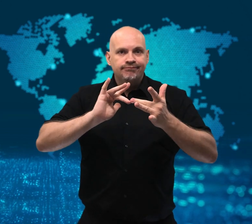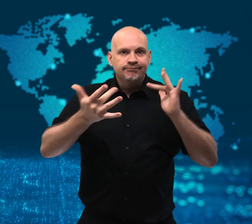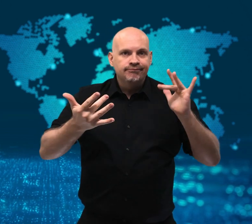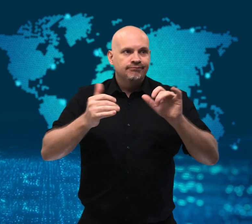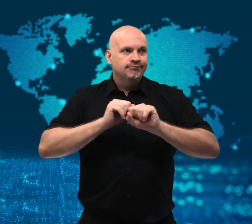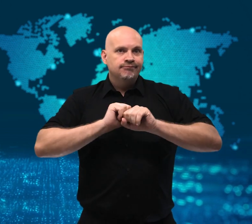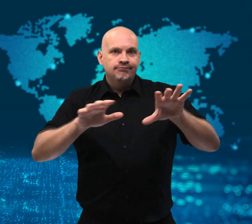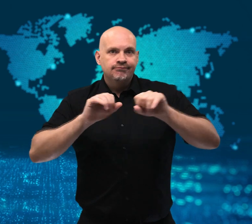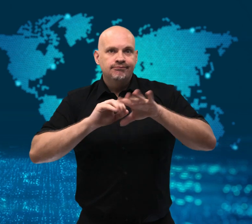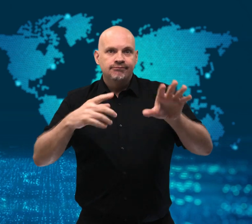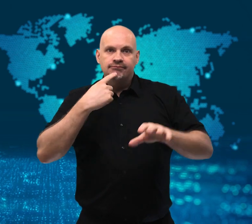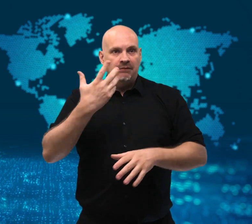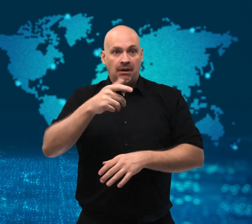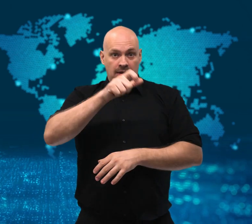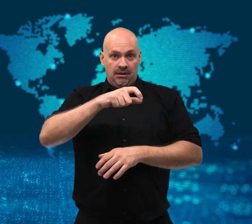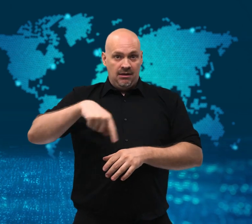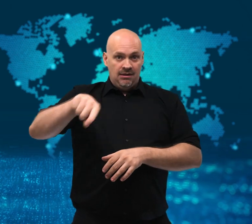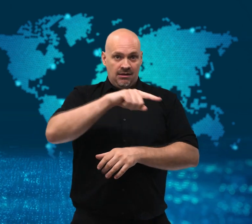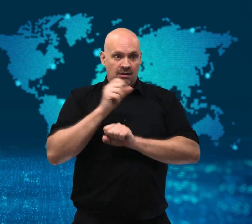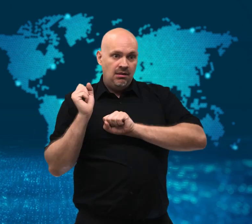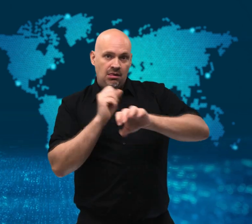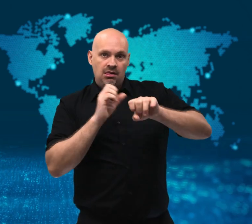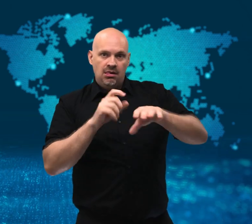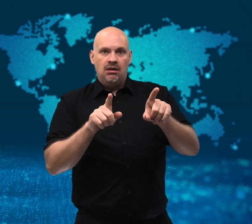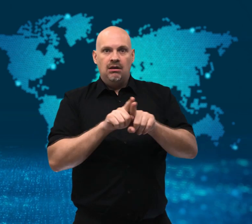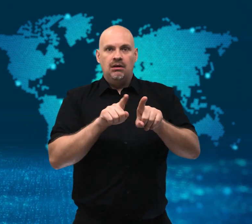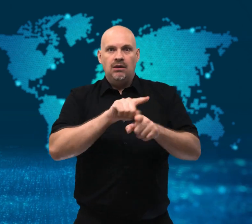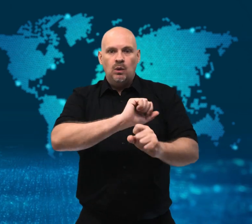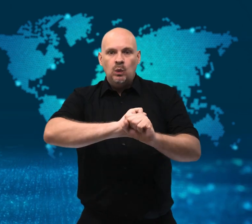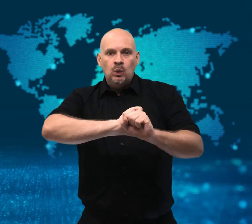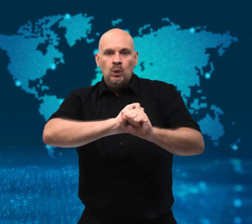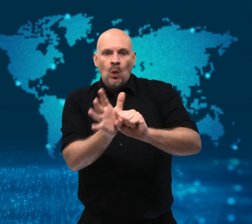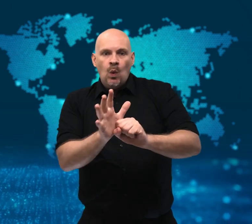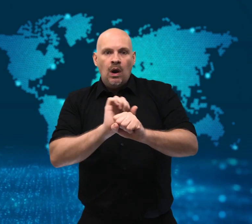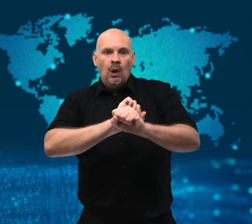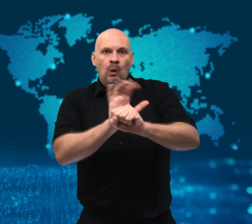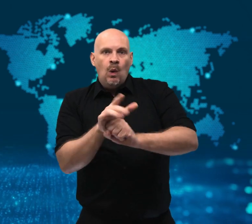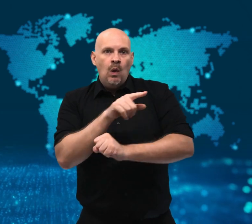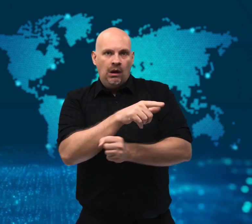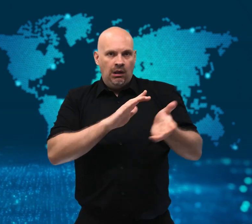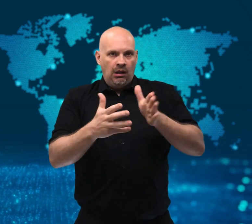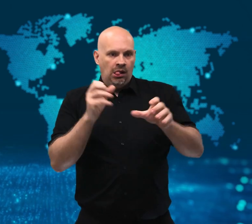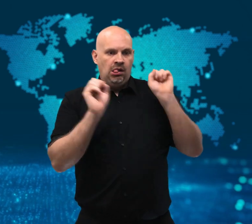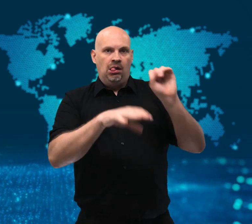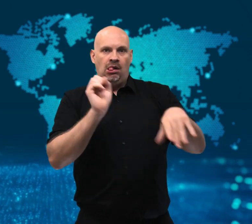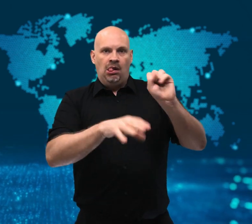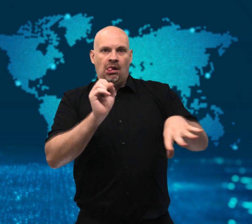but government officials have denied it.